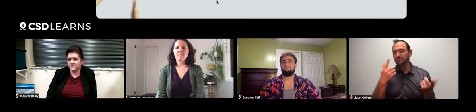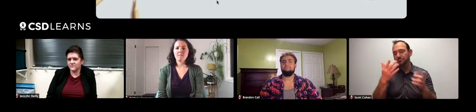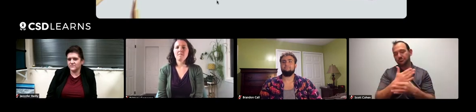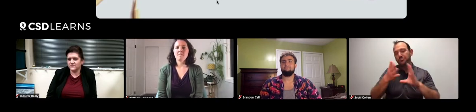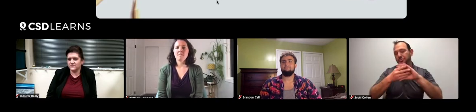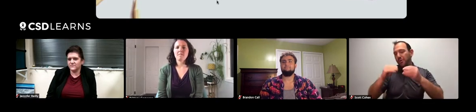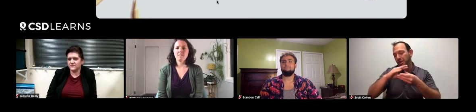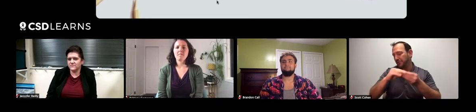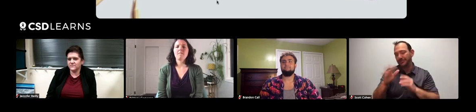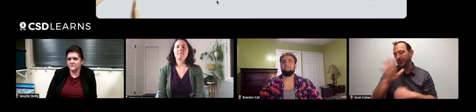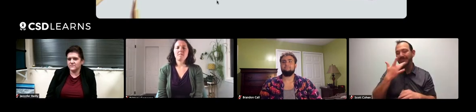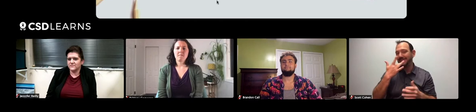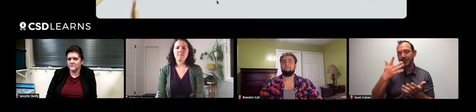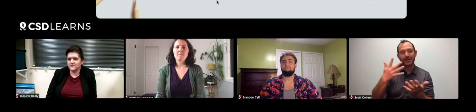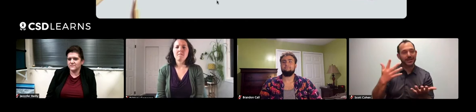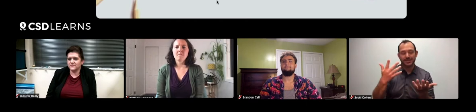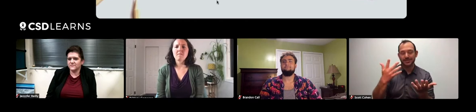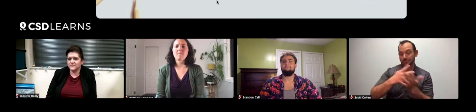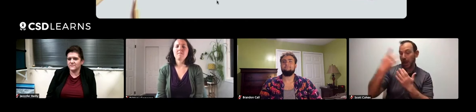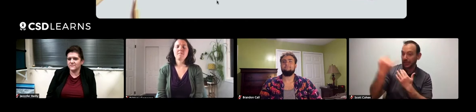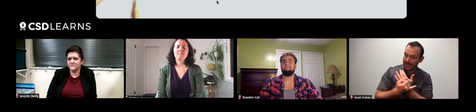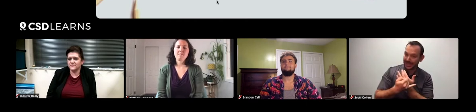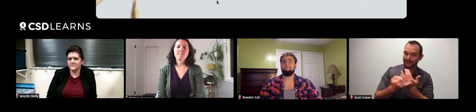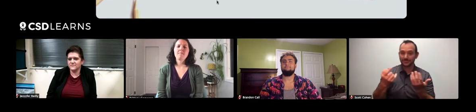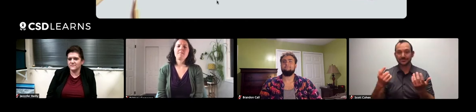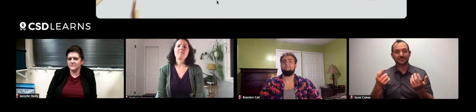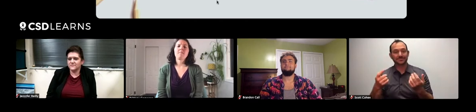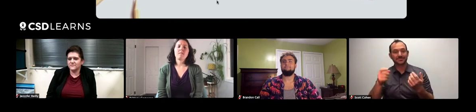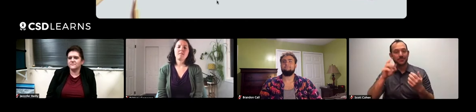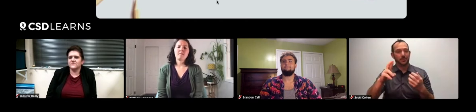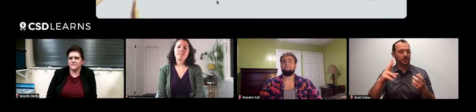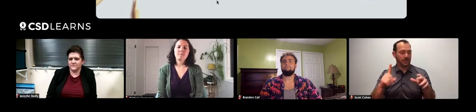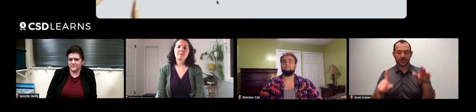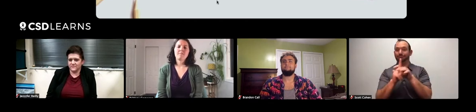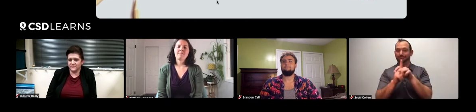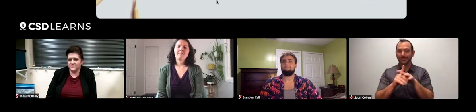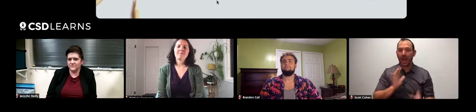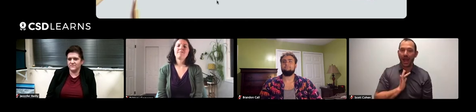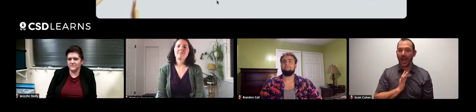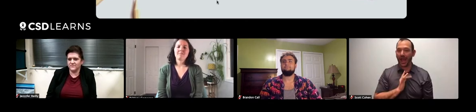Just tell us about your favorite story, or project or something cool that's come up.